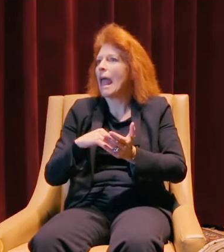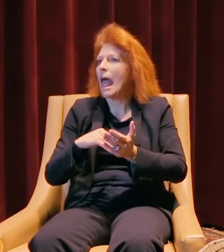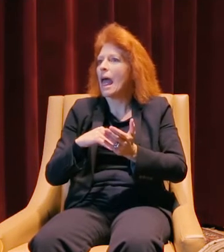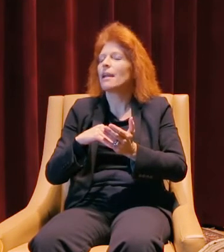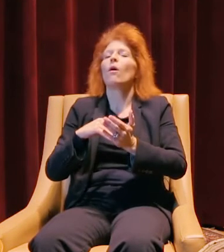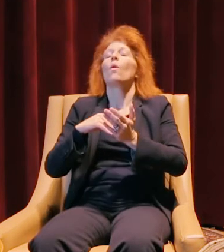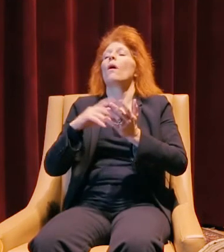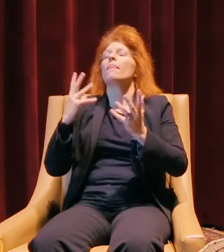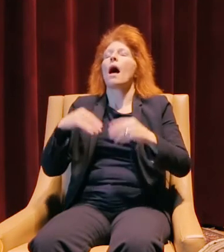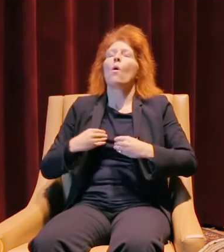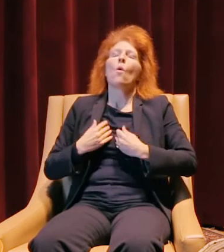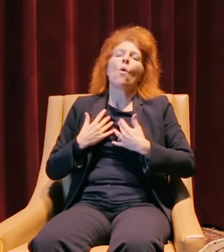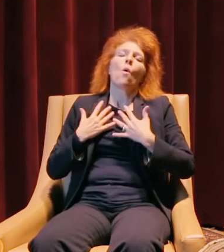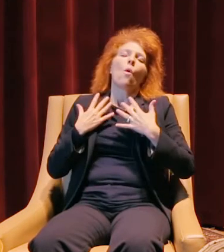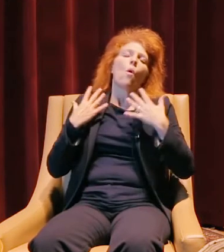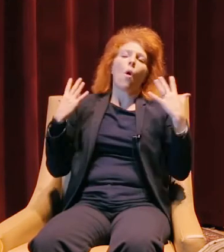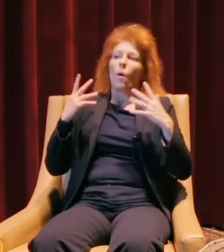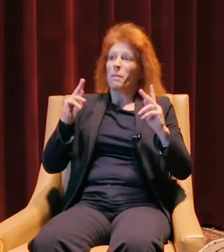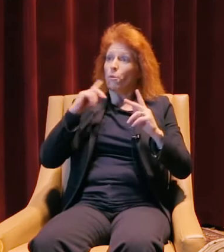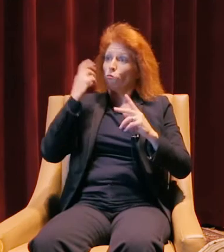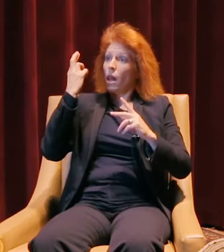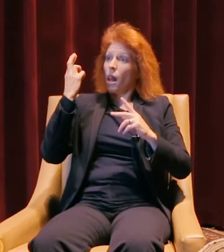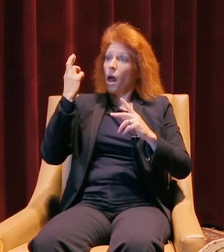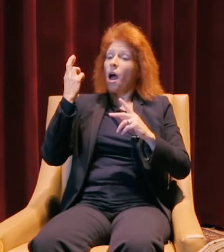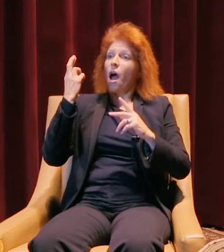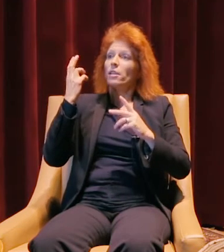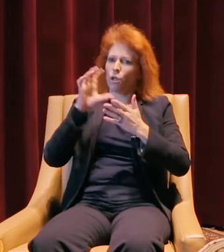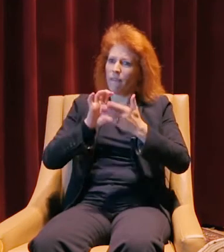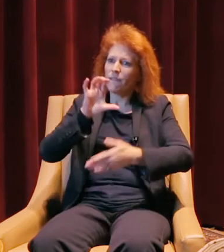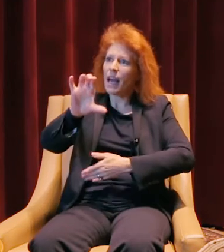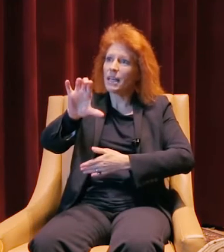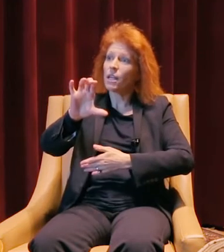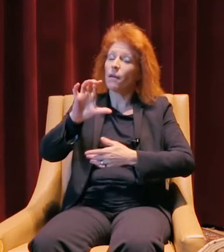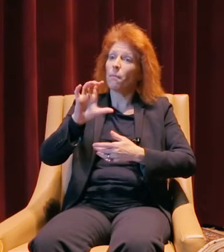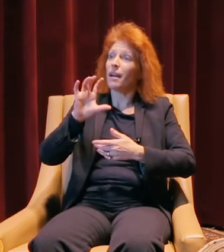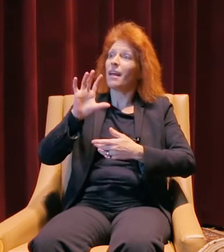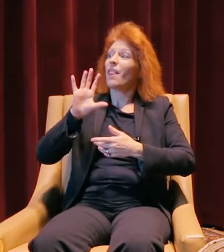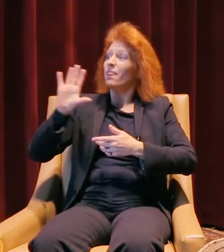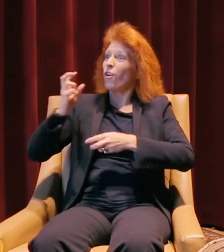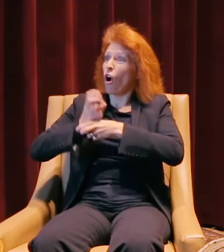That's huge, when someone realizes that the money they put into something, which they earned from their hard work,